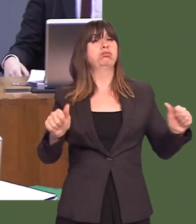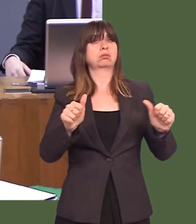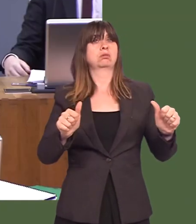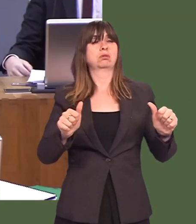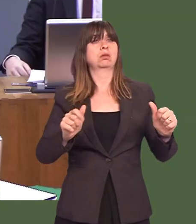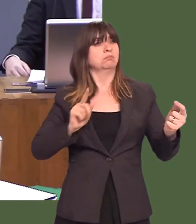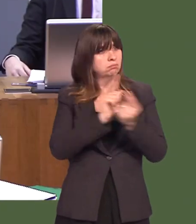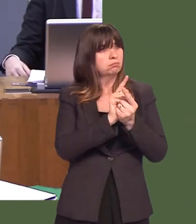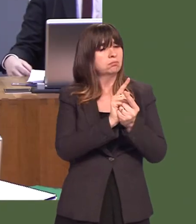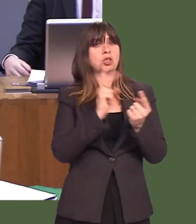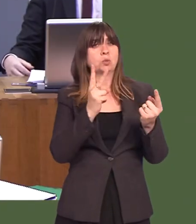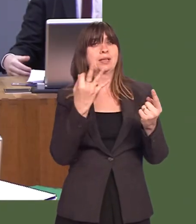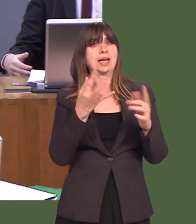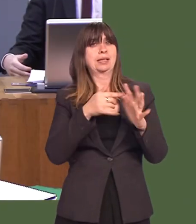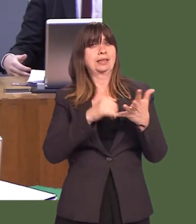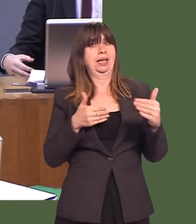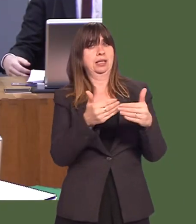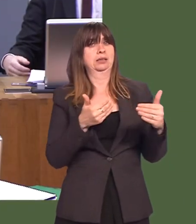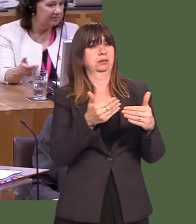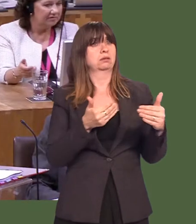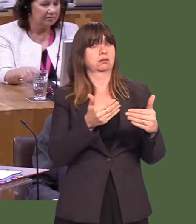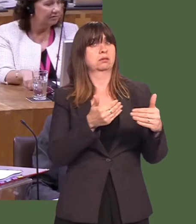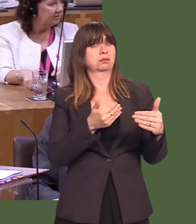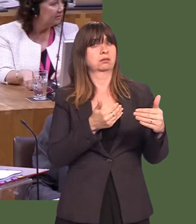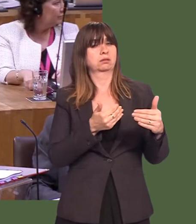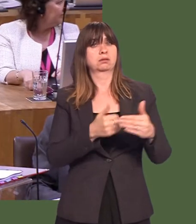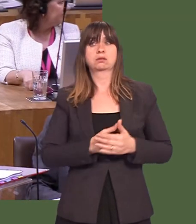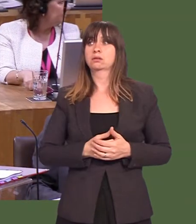the 28-day target before they get a new appointment.